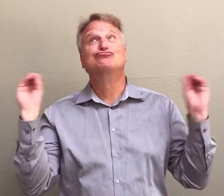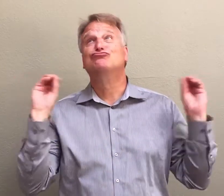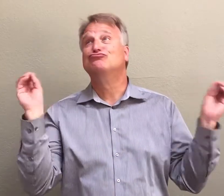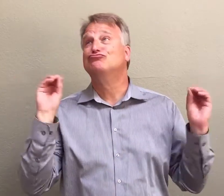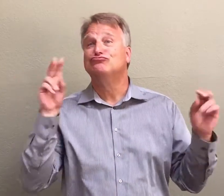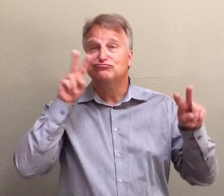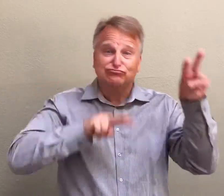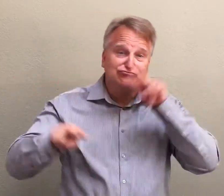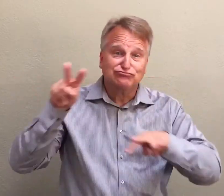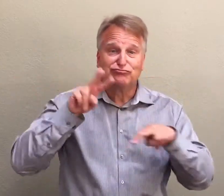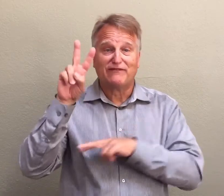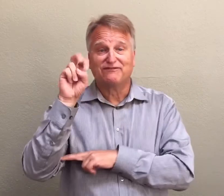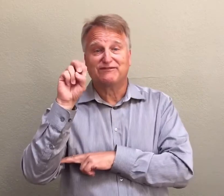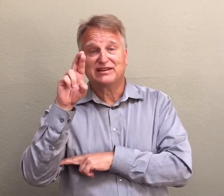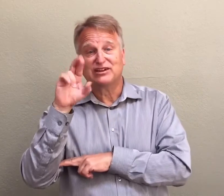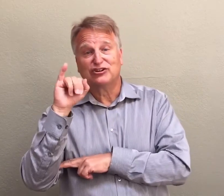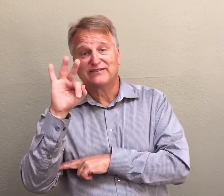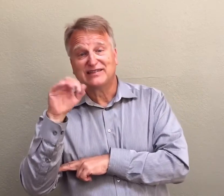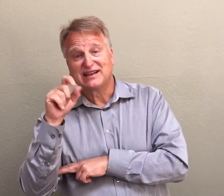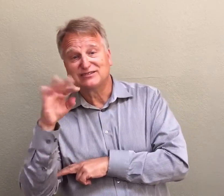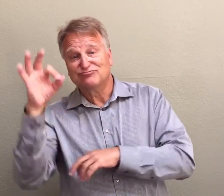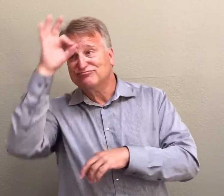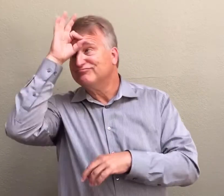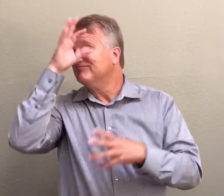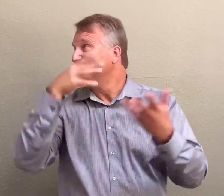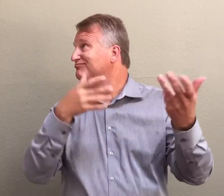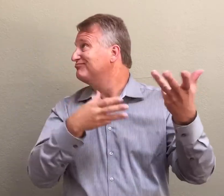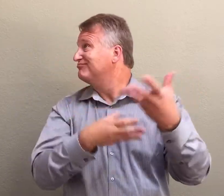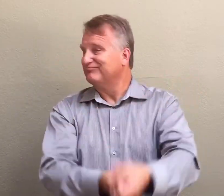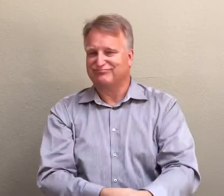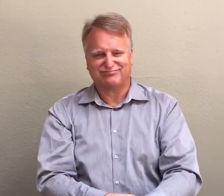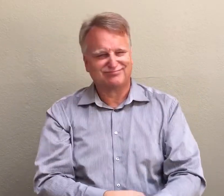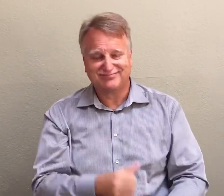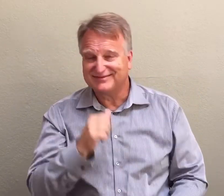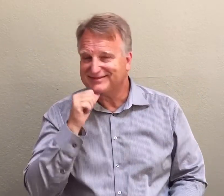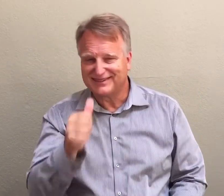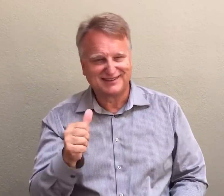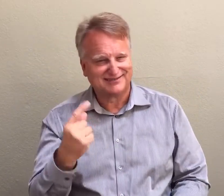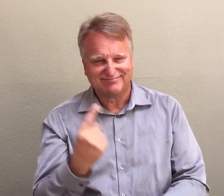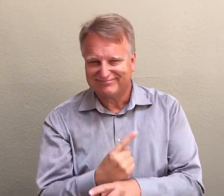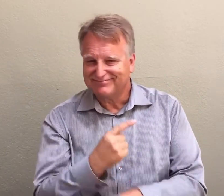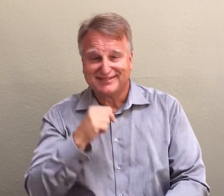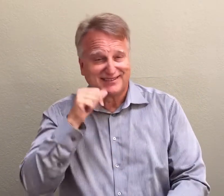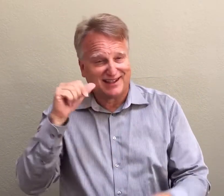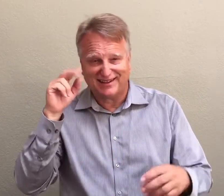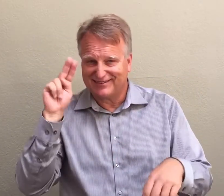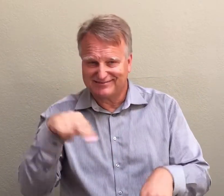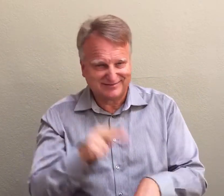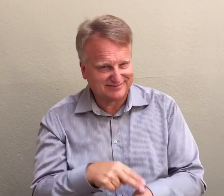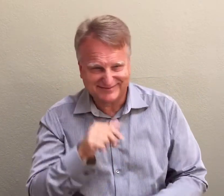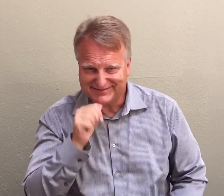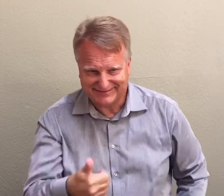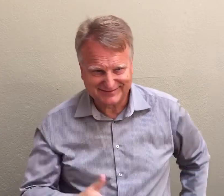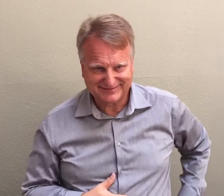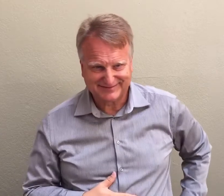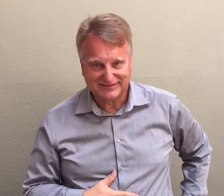Without direct observation or verification, it is not possible to have complete trust in interpreters.